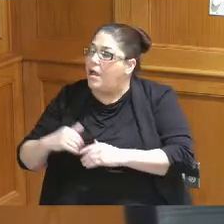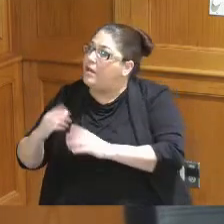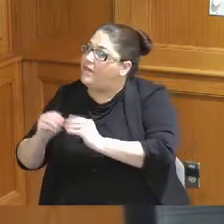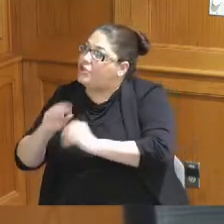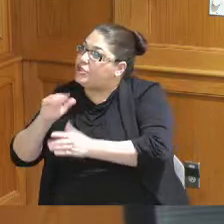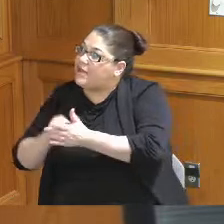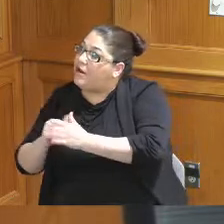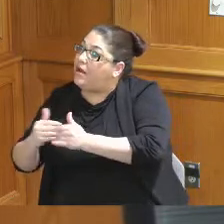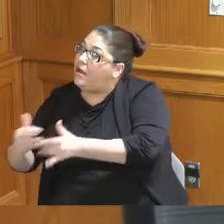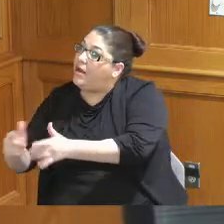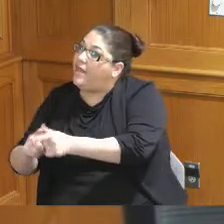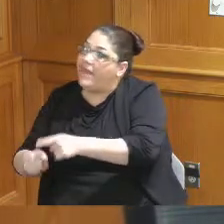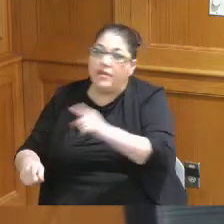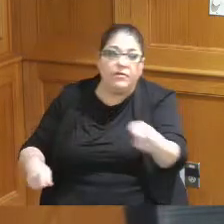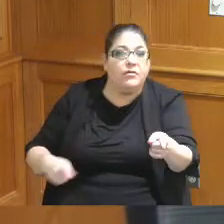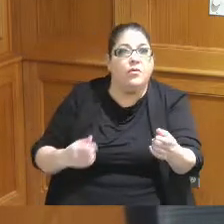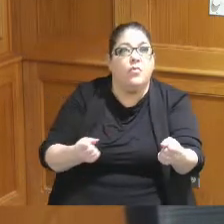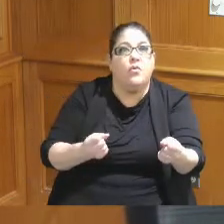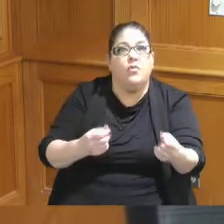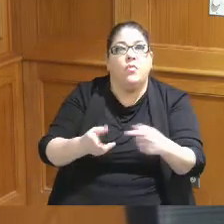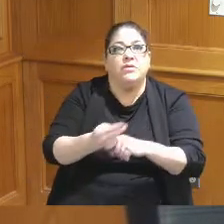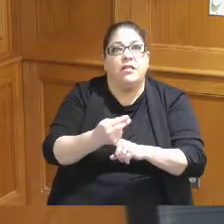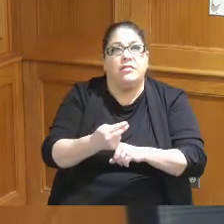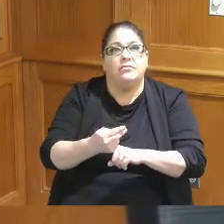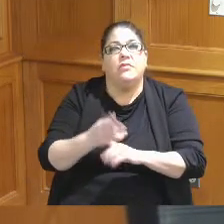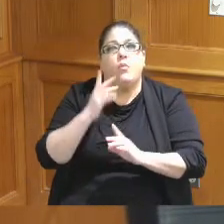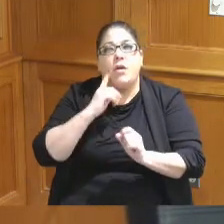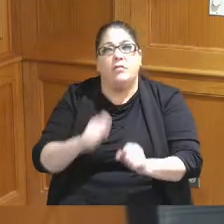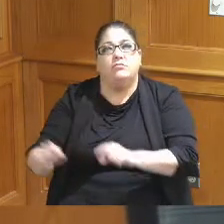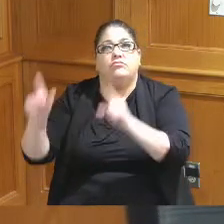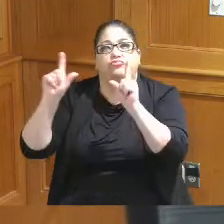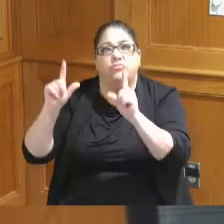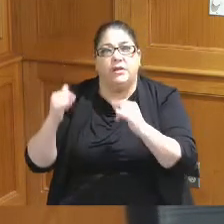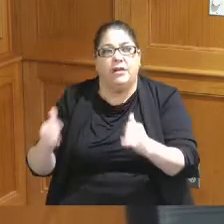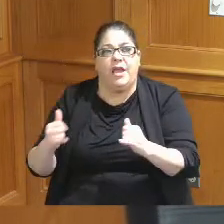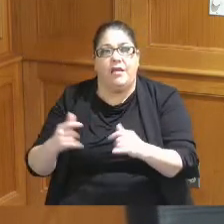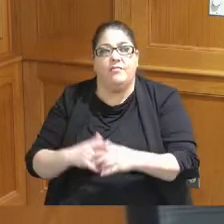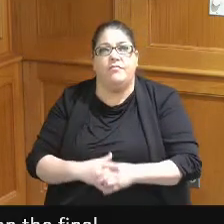lastly I like to put up on the screen because we aren't one Hamilton County